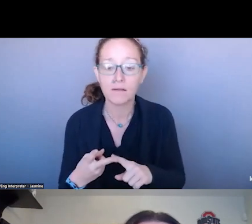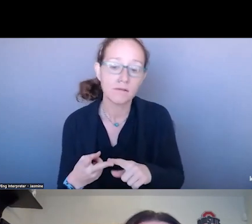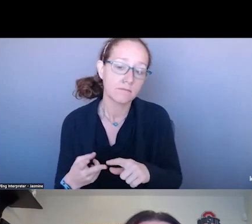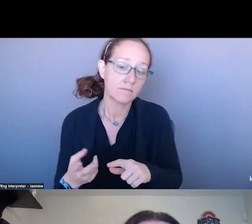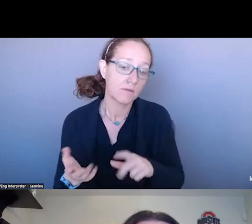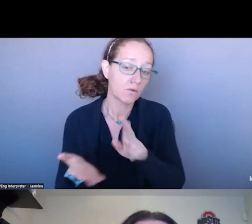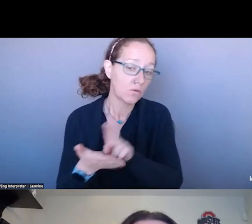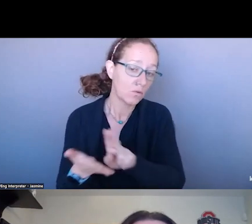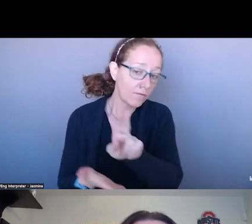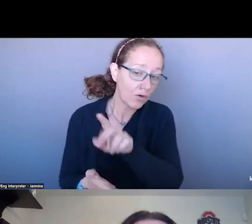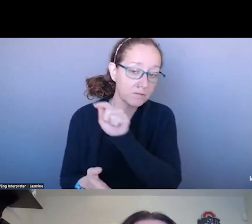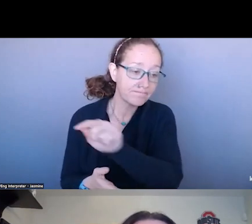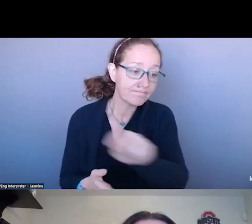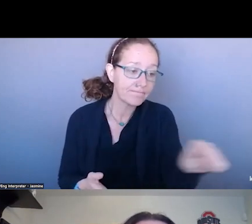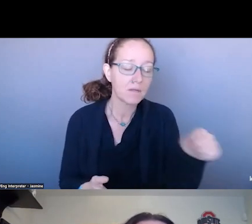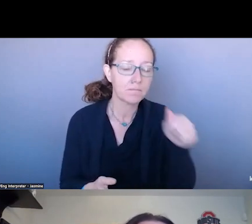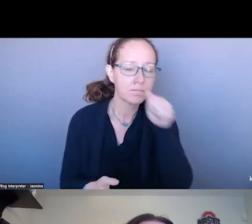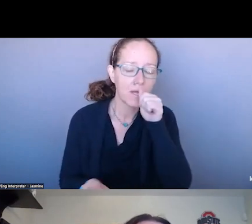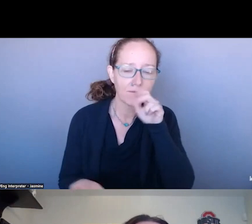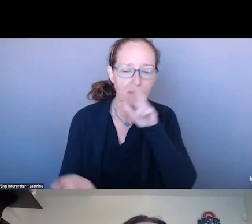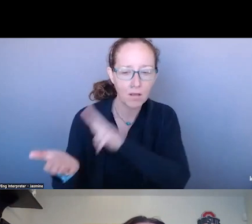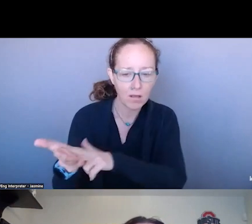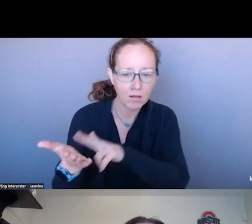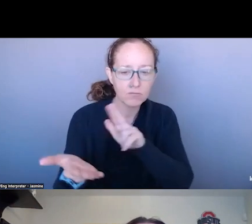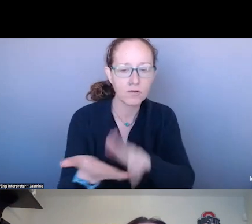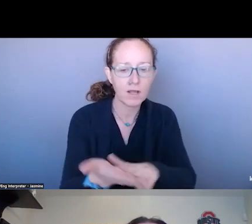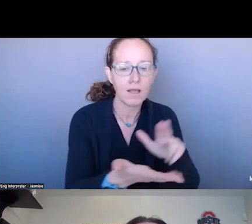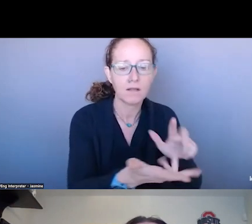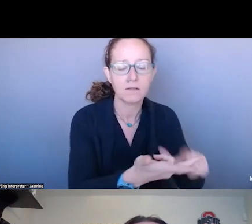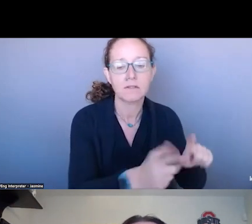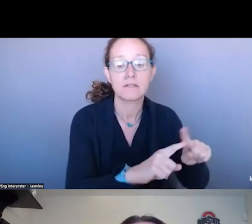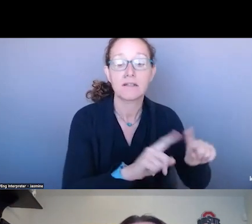THE STATE OF ARIZONA AS WELL AS TRIBAL ENTITIES. WE HAVE BECAME